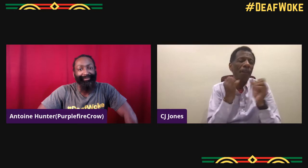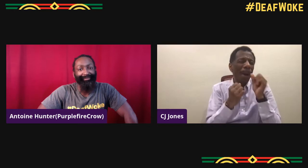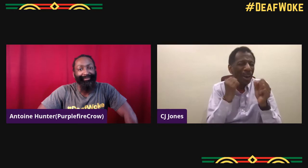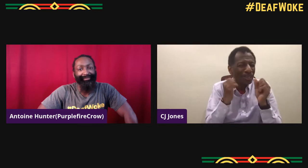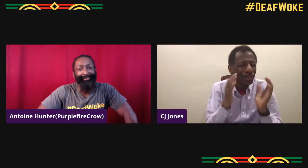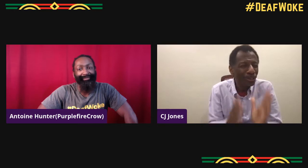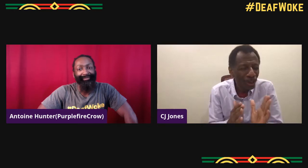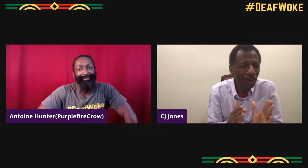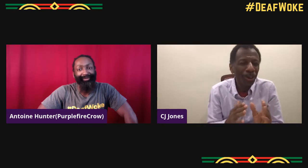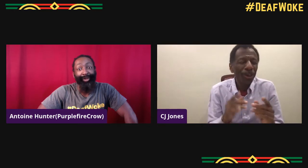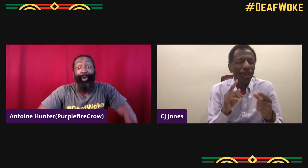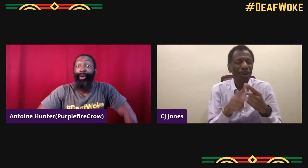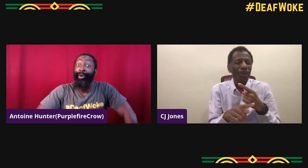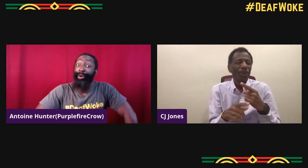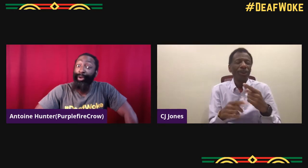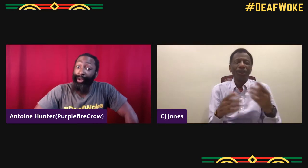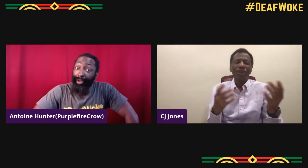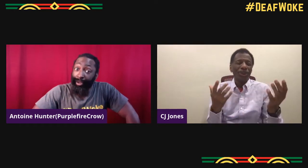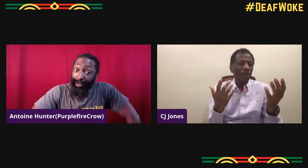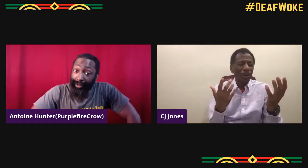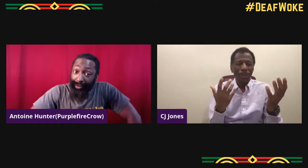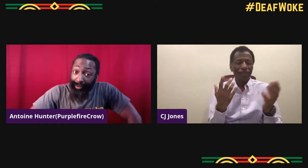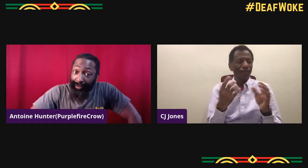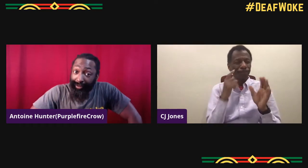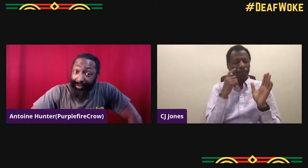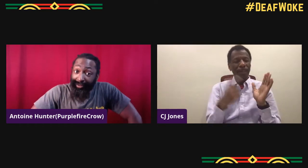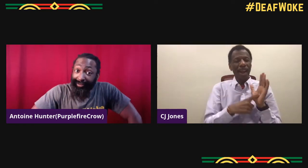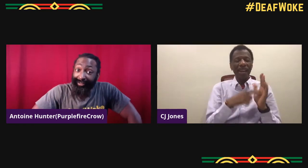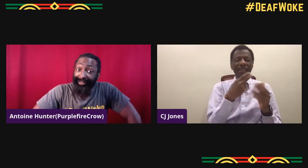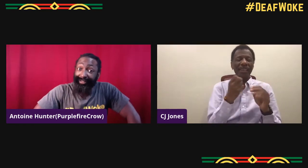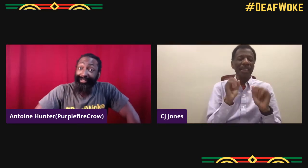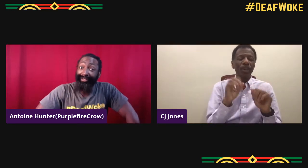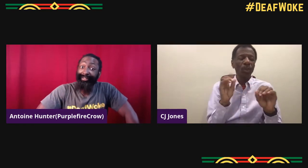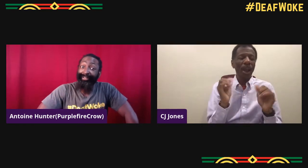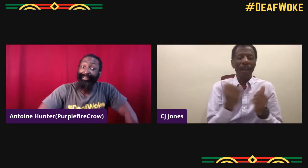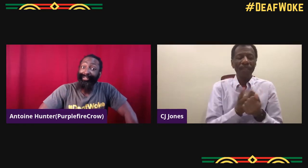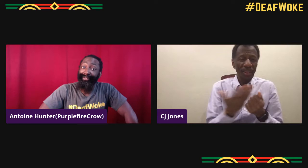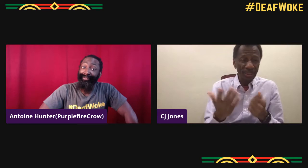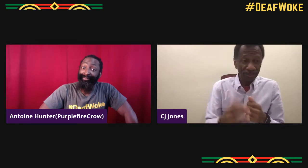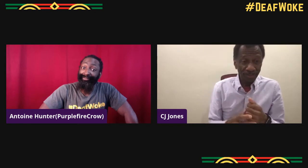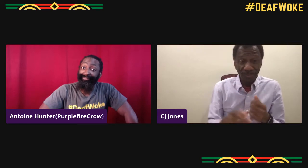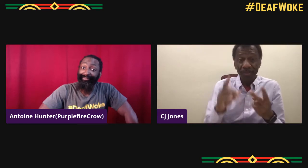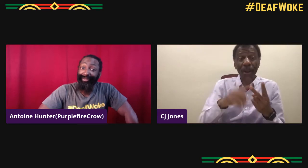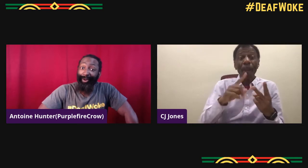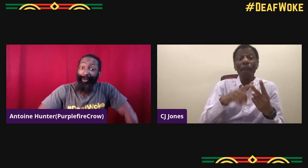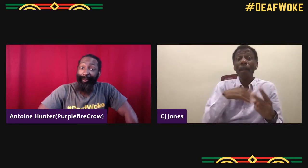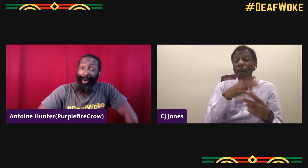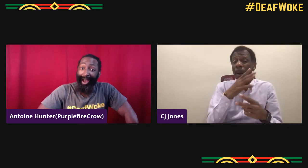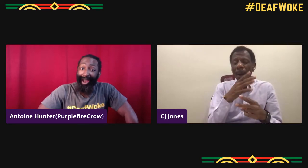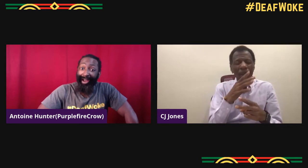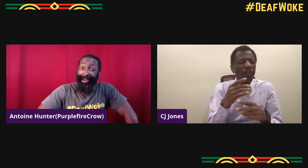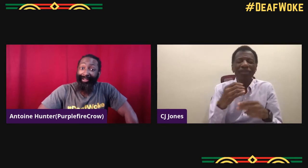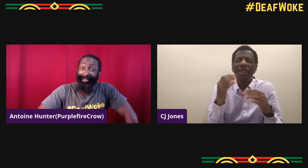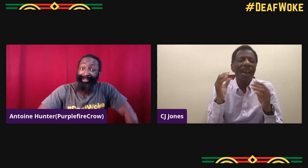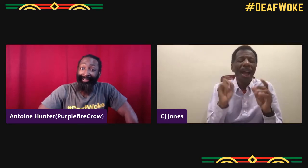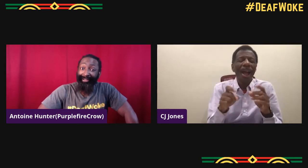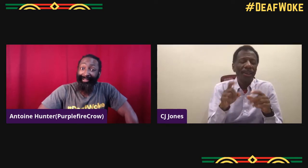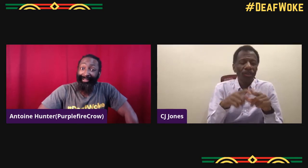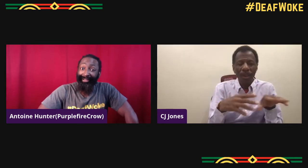of African-American students and there was a boxer and then recognizing that you could do anything.